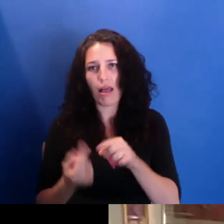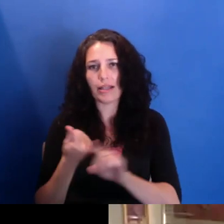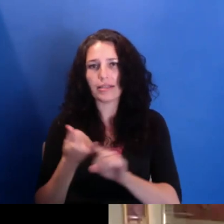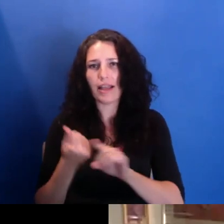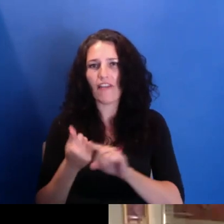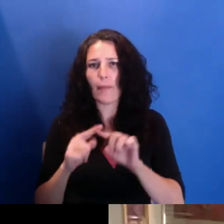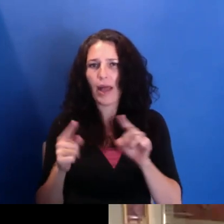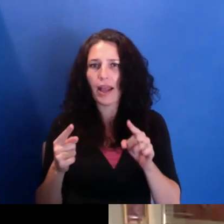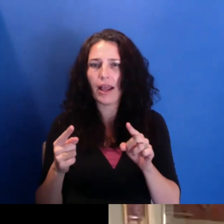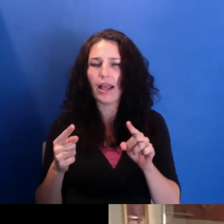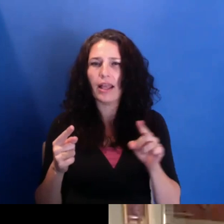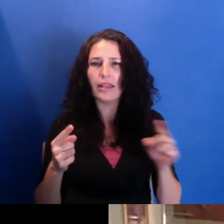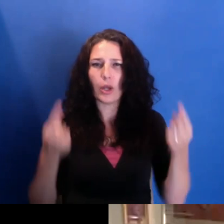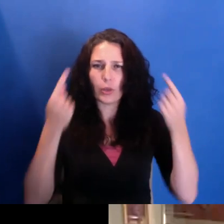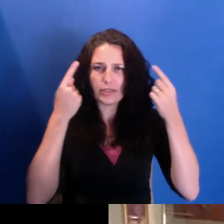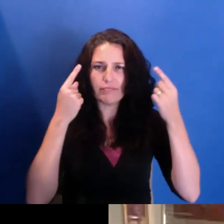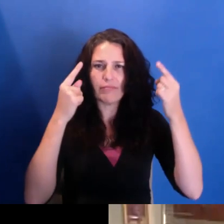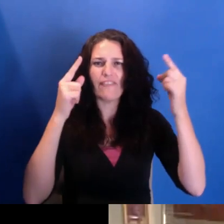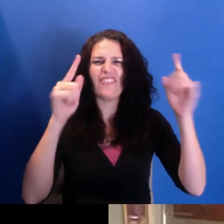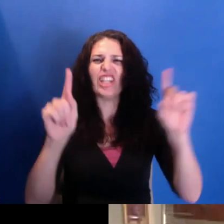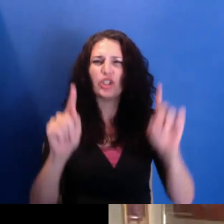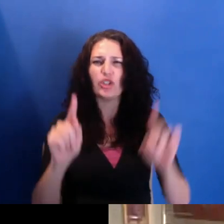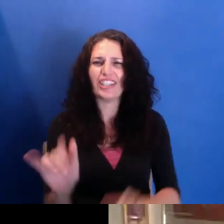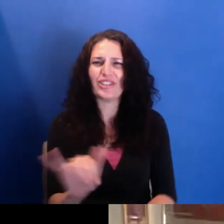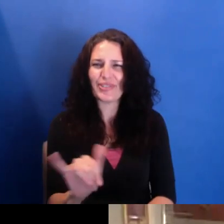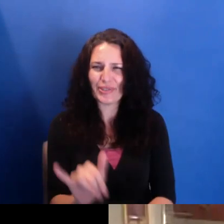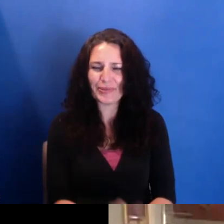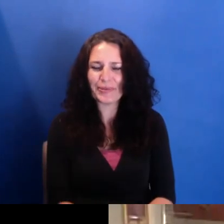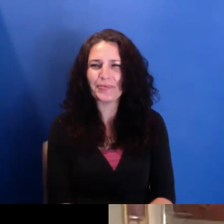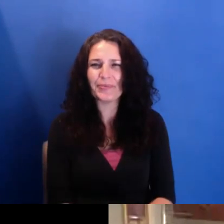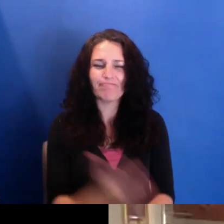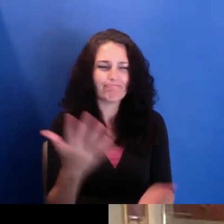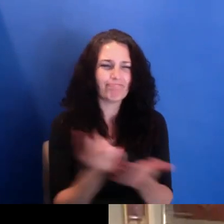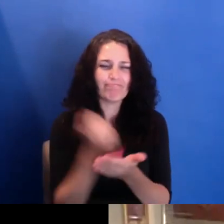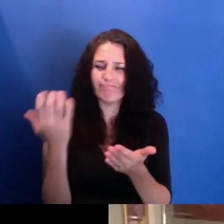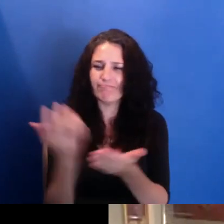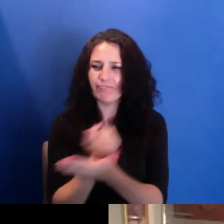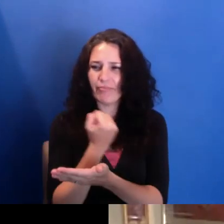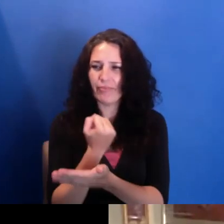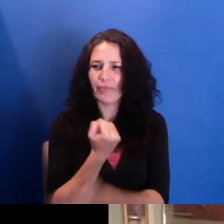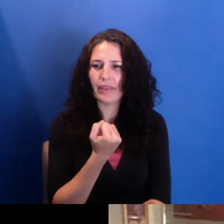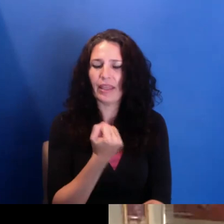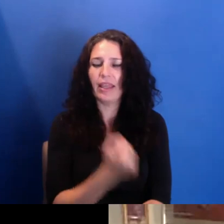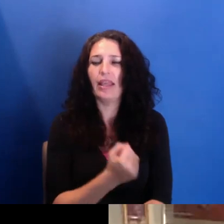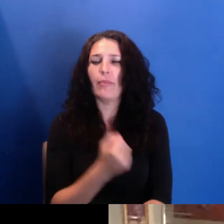what we have to remember is after there are victories, we cannot relinquish these infrastructures that have been created.